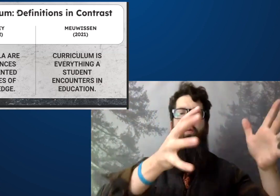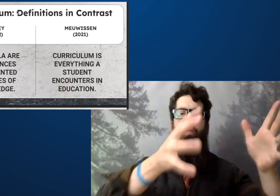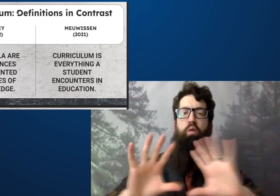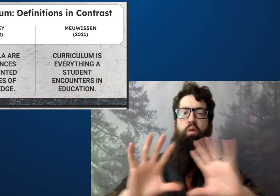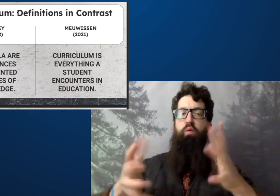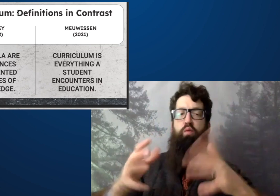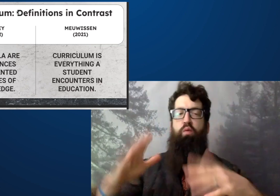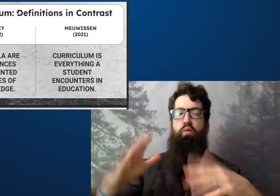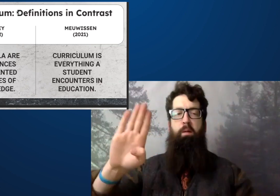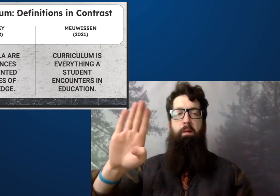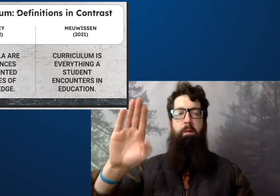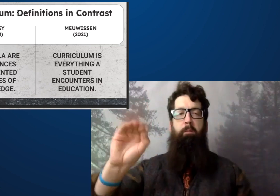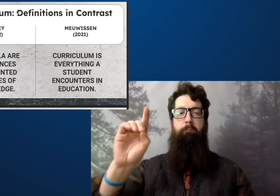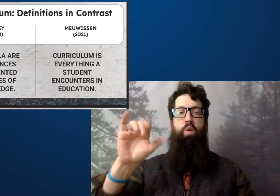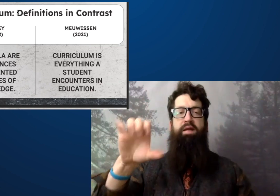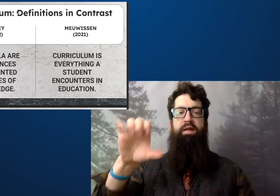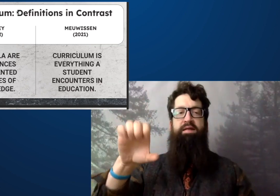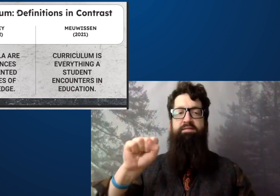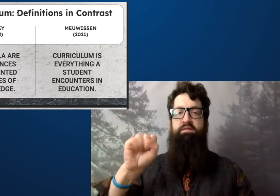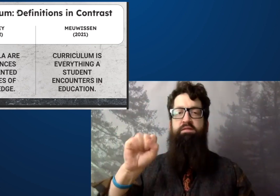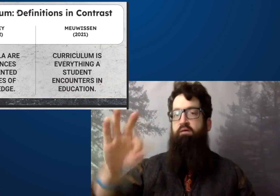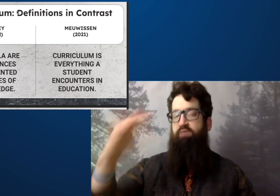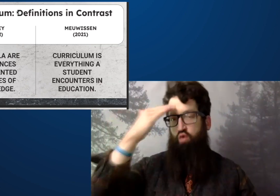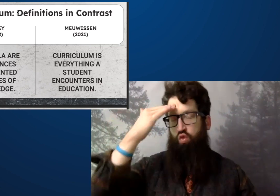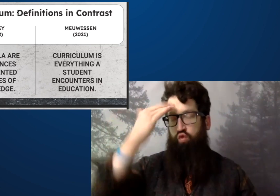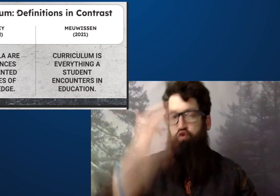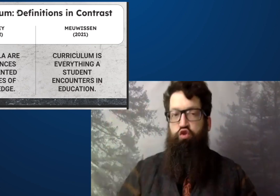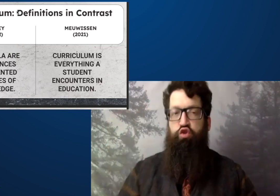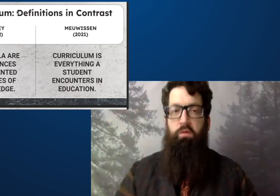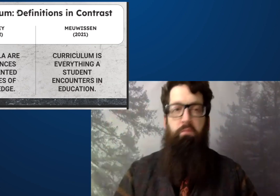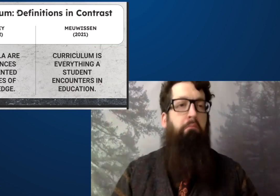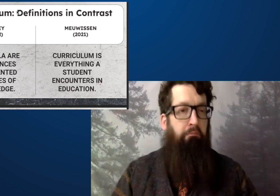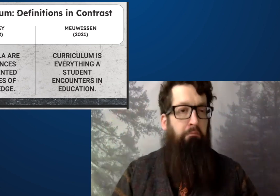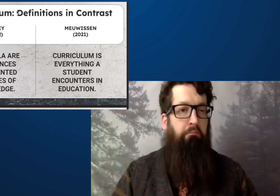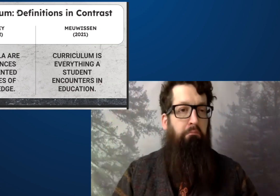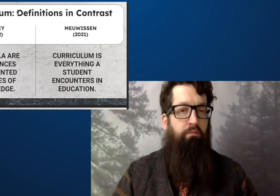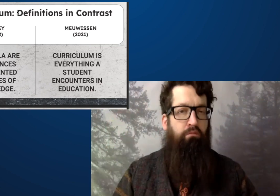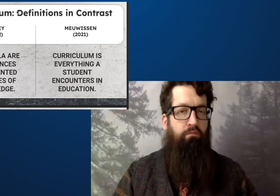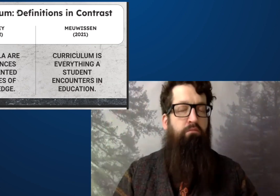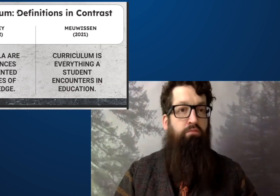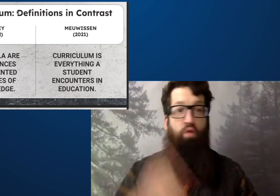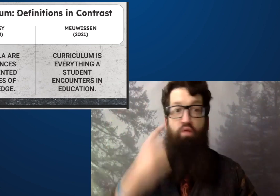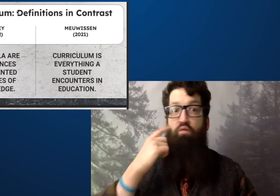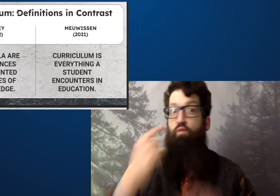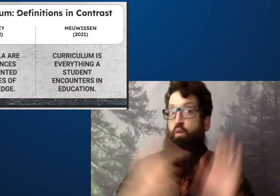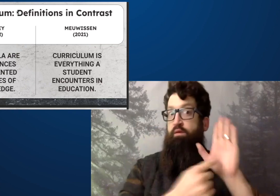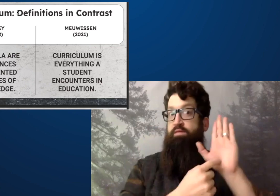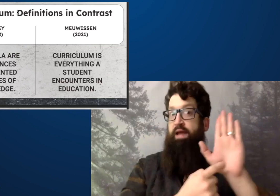showing different worlds and bodies of knowledge through his research.